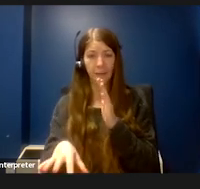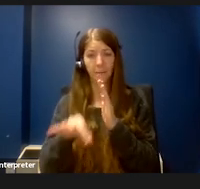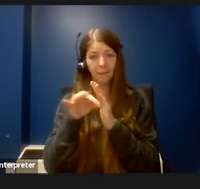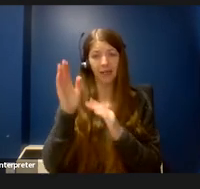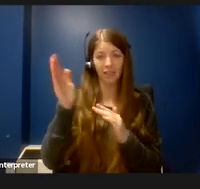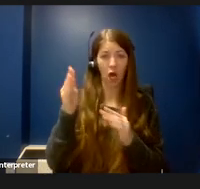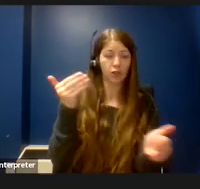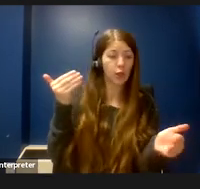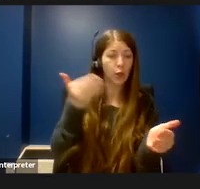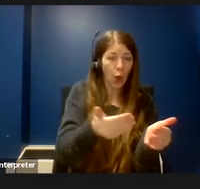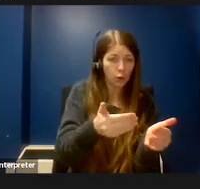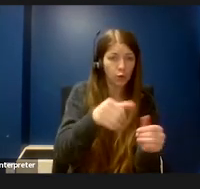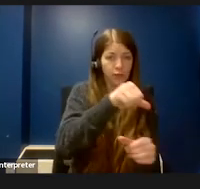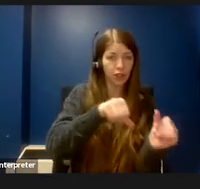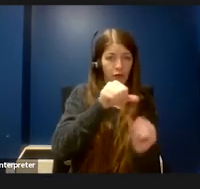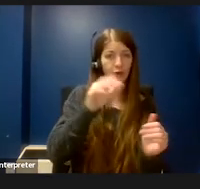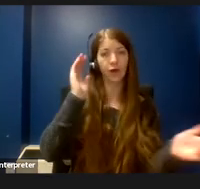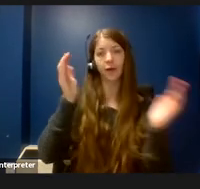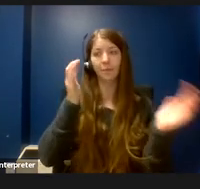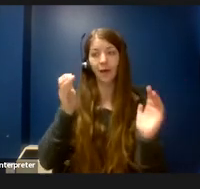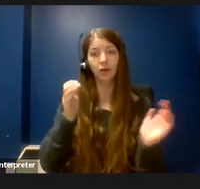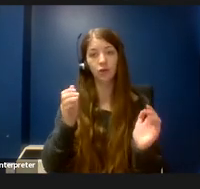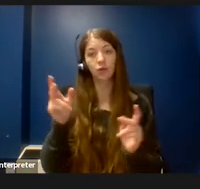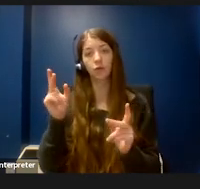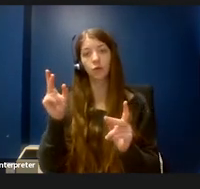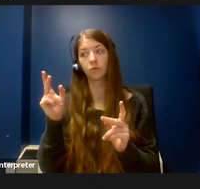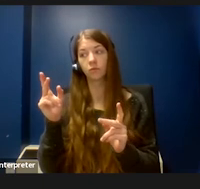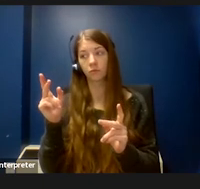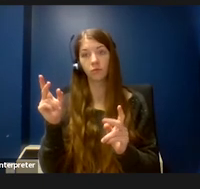rather than the ones that related to the topics I was most interested in.